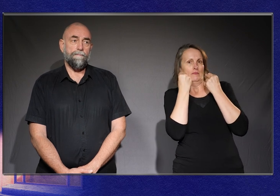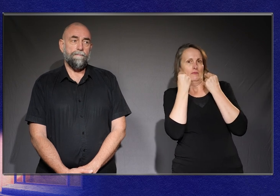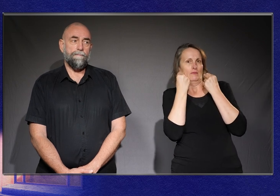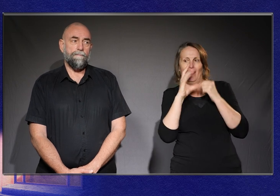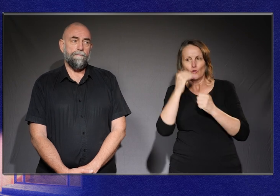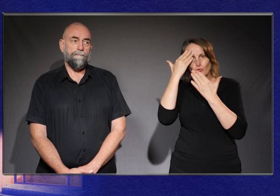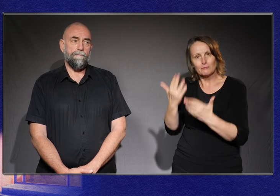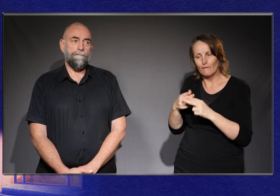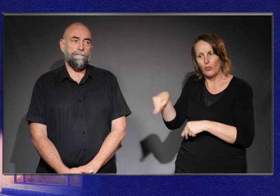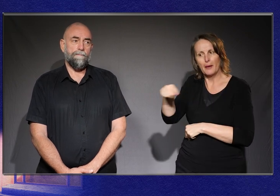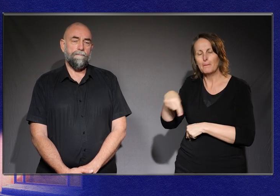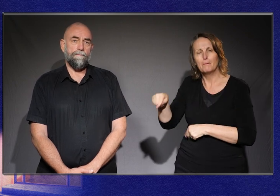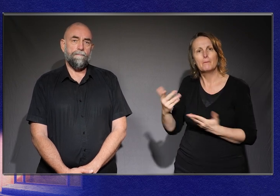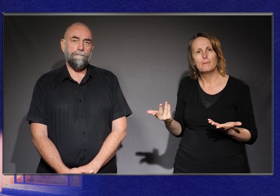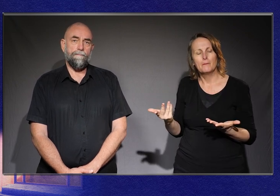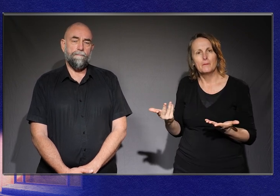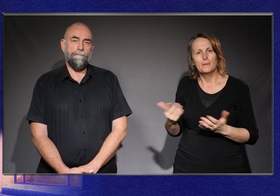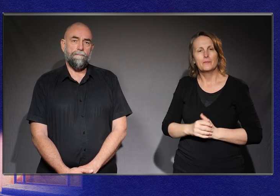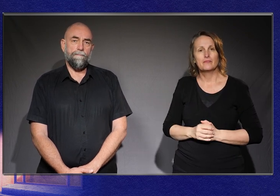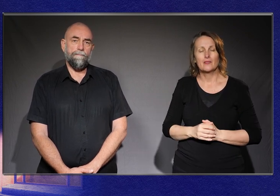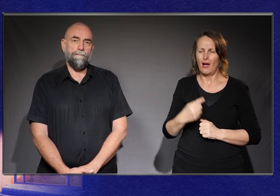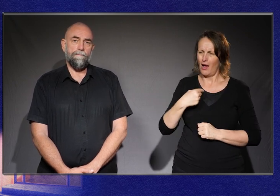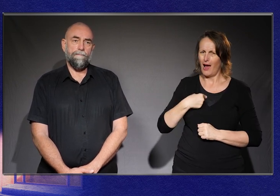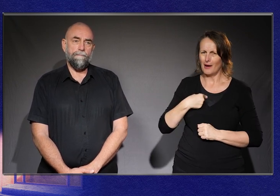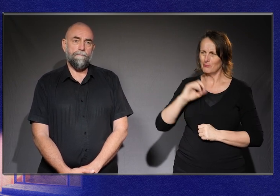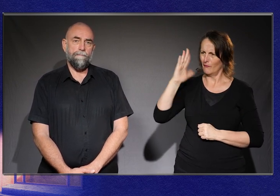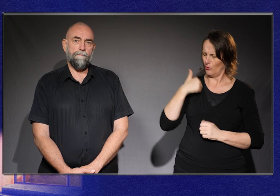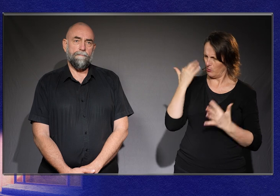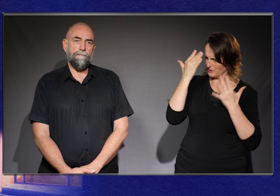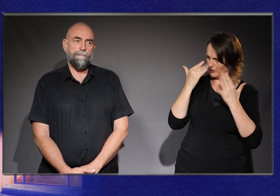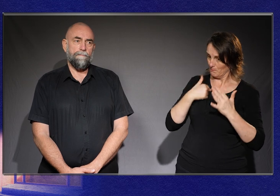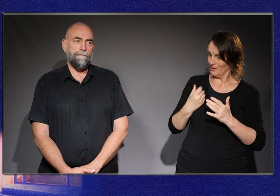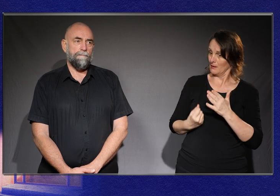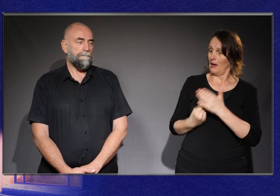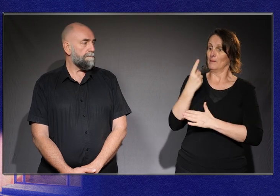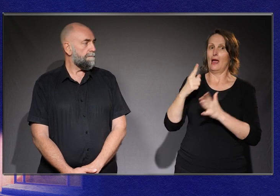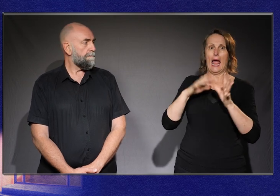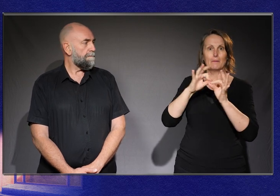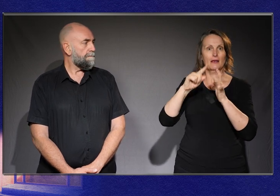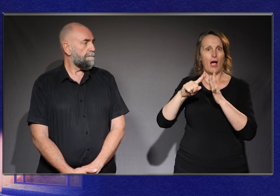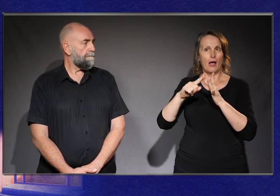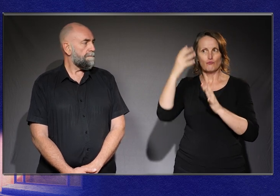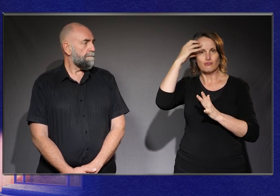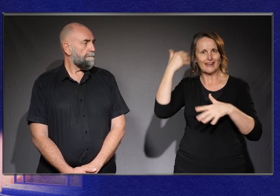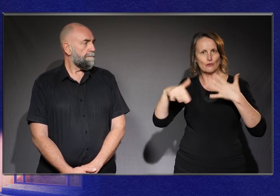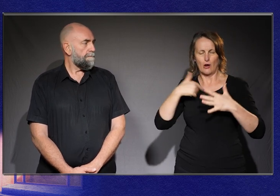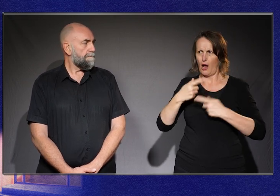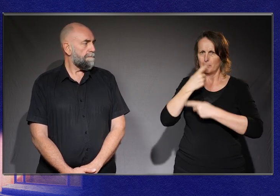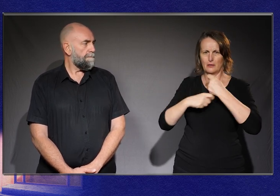And really early on I felt shame, I felt, I kept feeling shame and I, similarly, felt pressure to hide it.